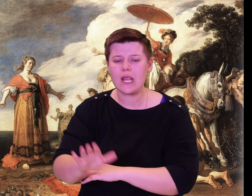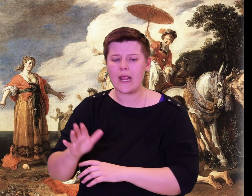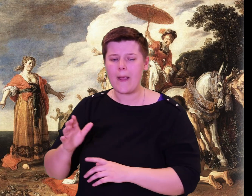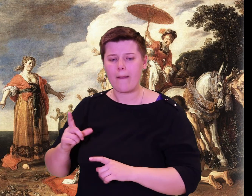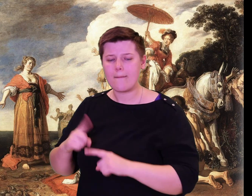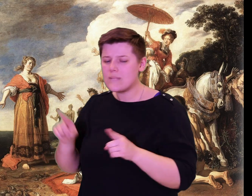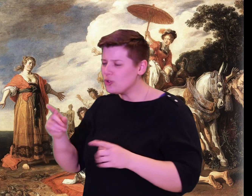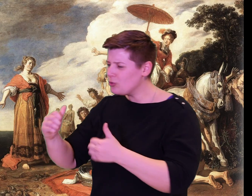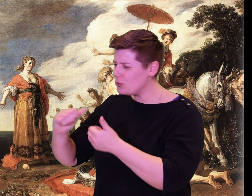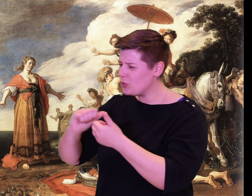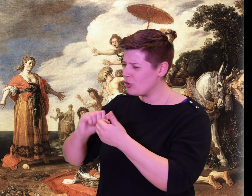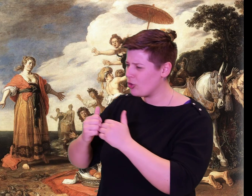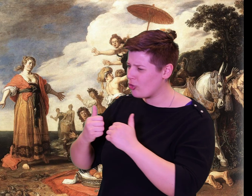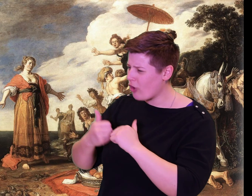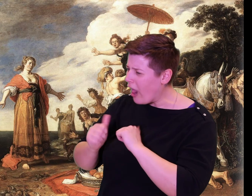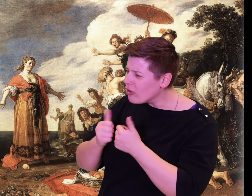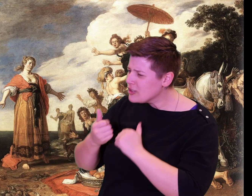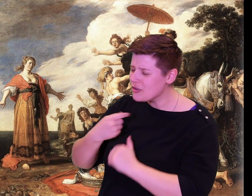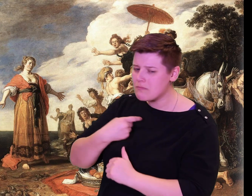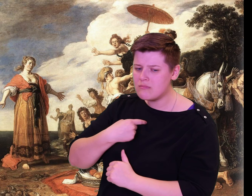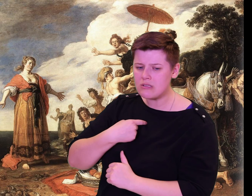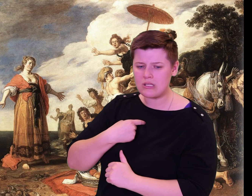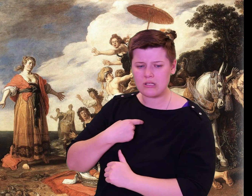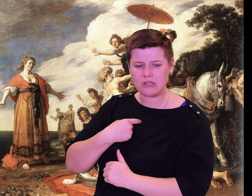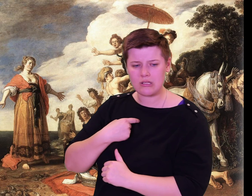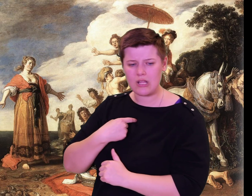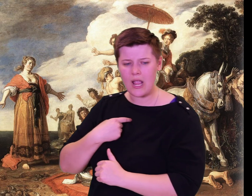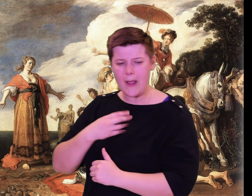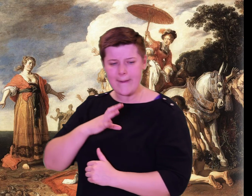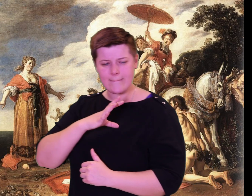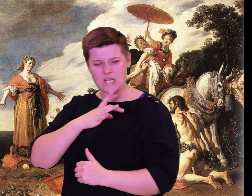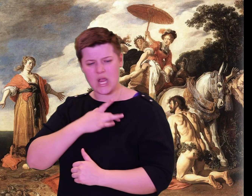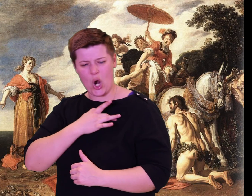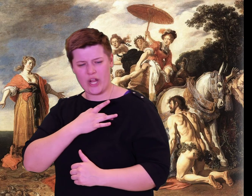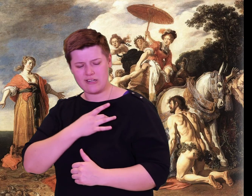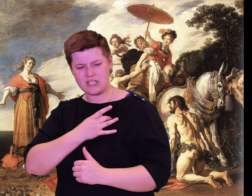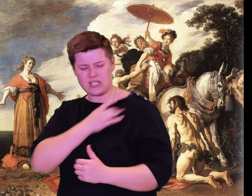the dangers of the sea. But you have challenged me and stung my heart.